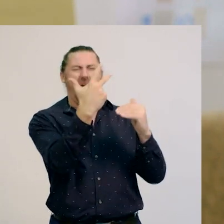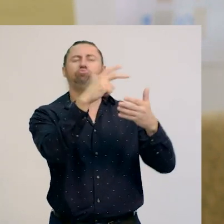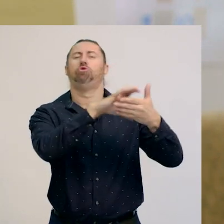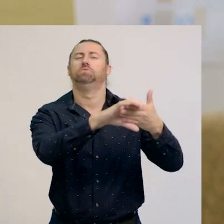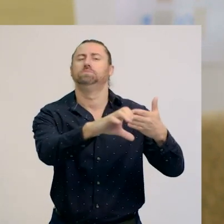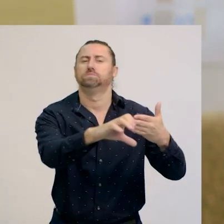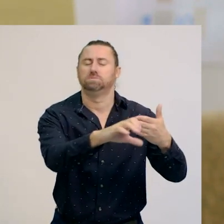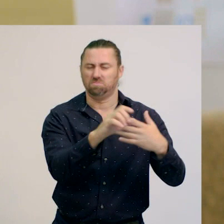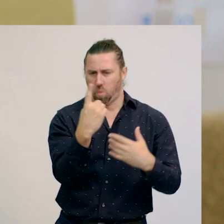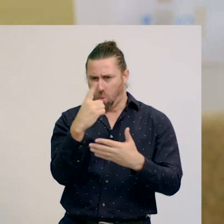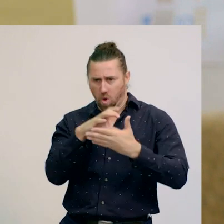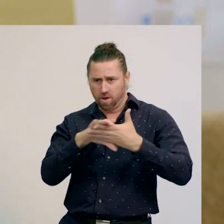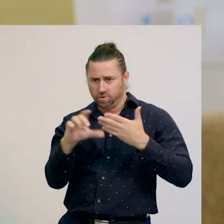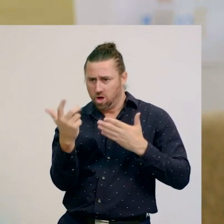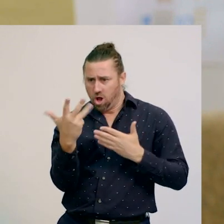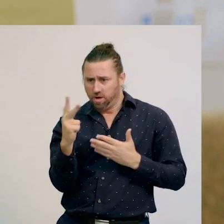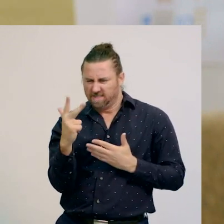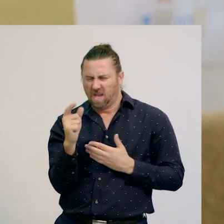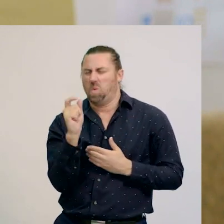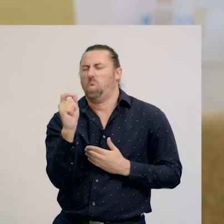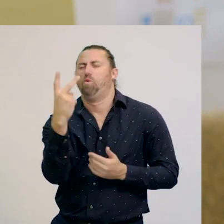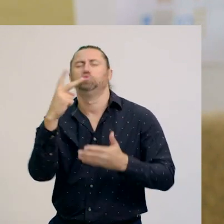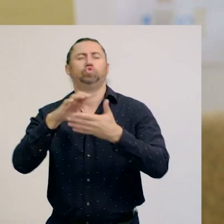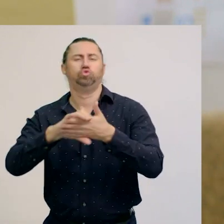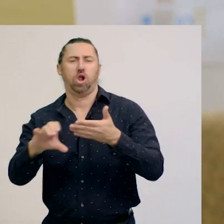and $1.98 is nearly $2,